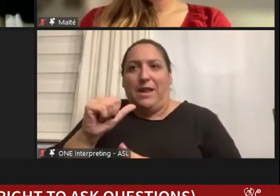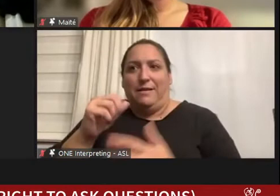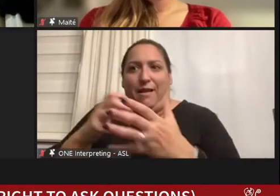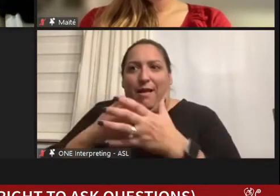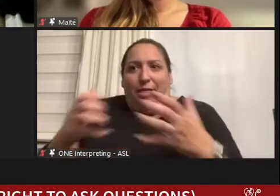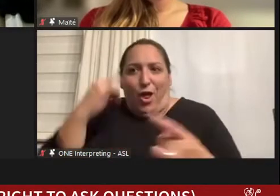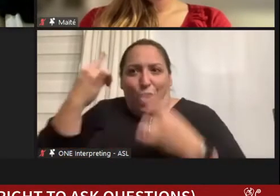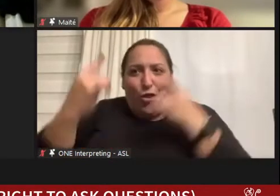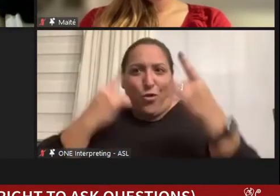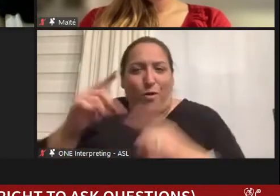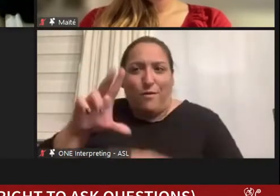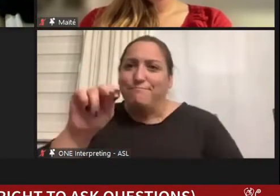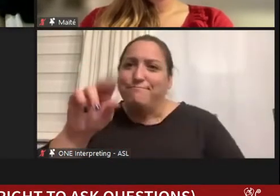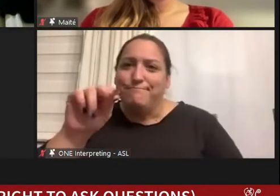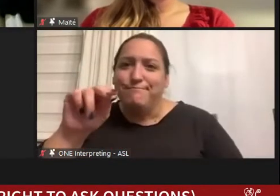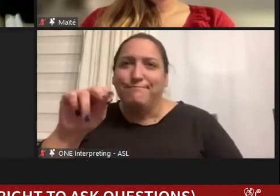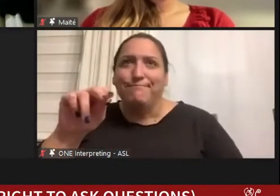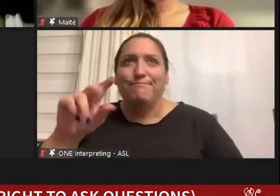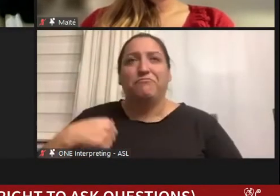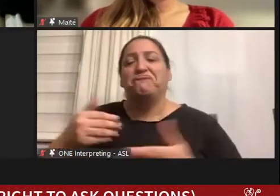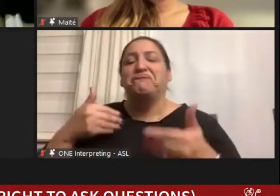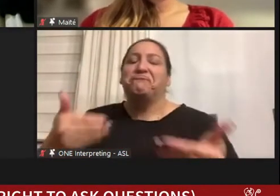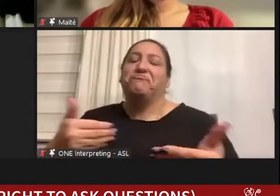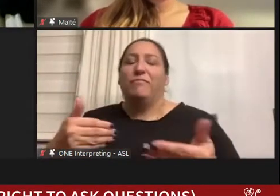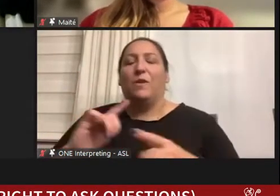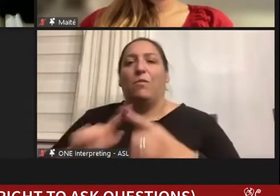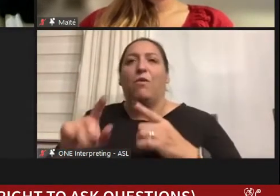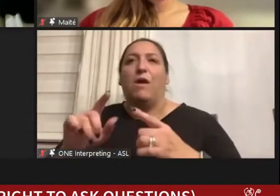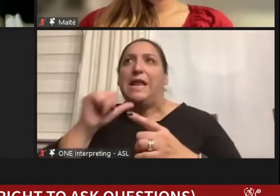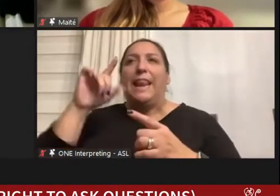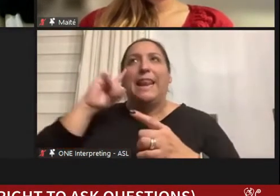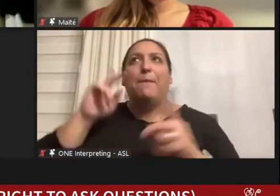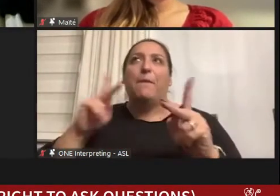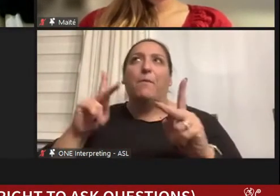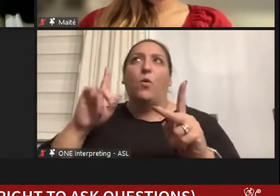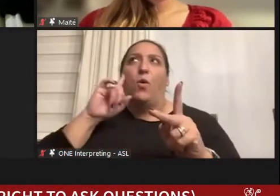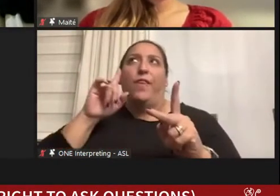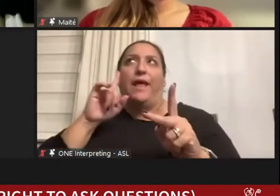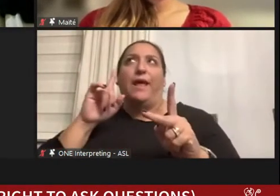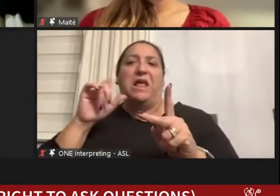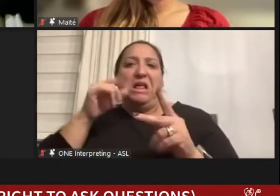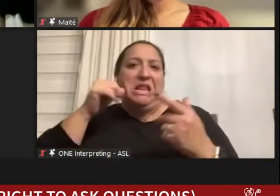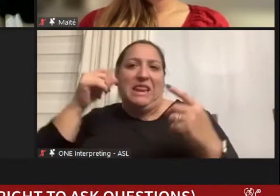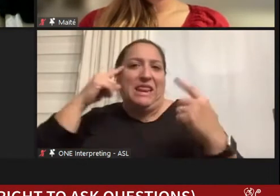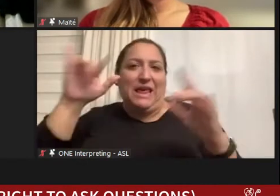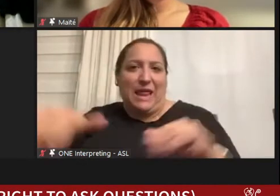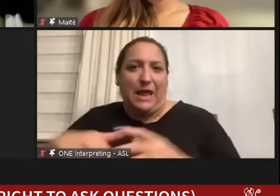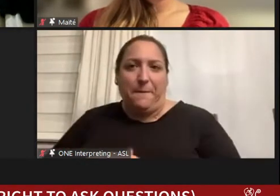that without thinking about what people would think about it, and I do think